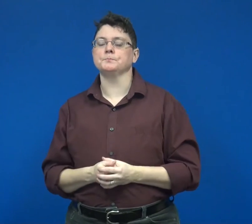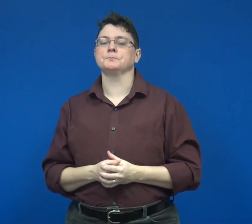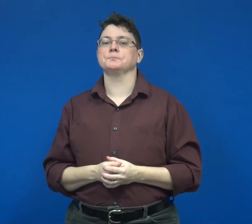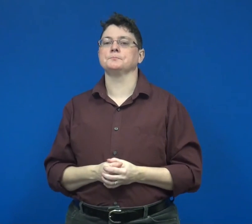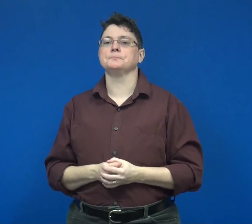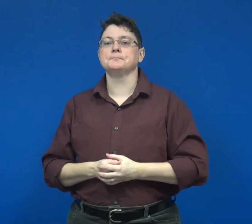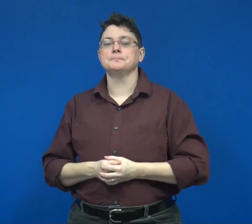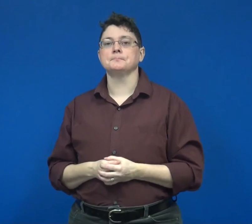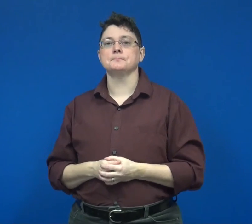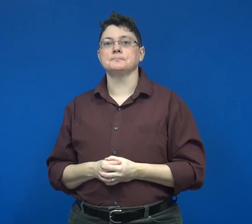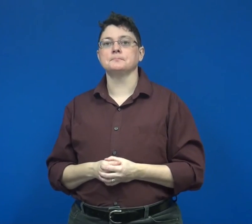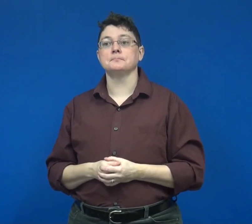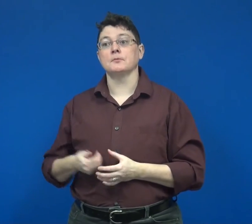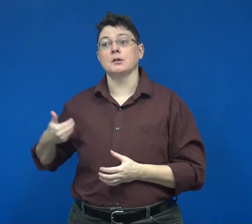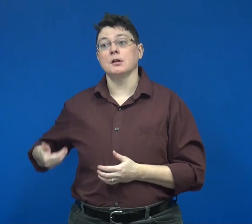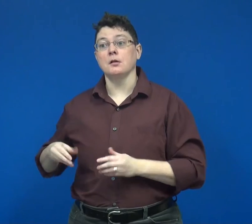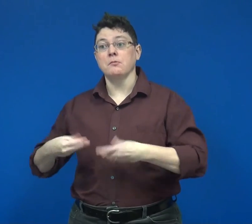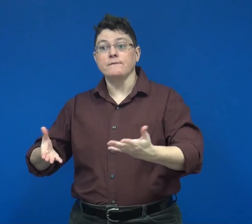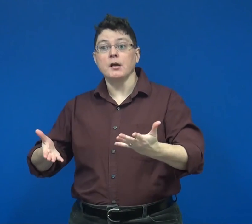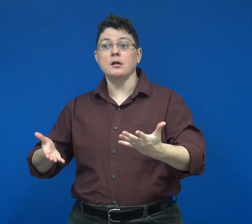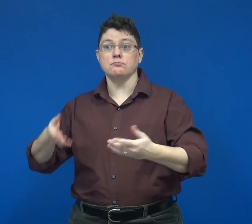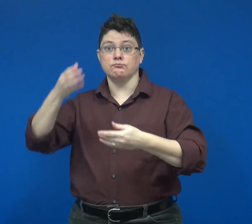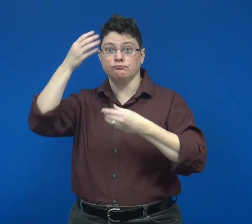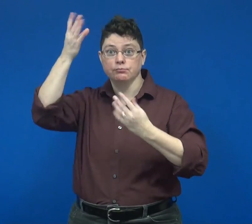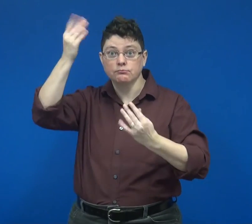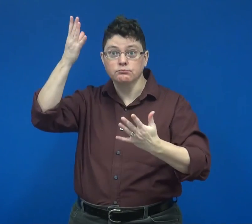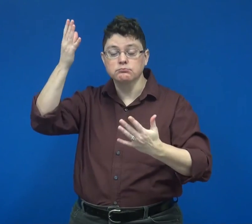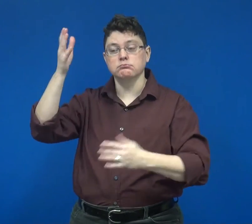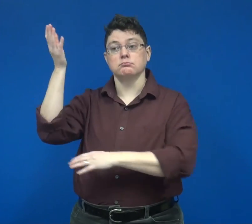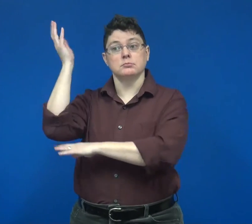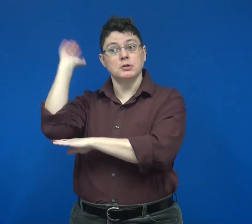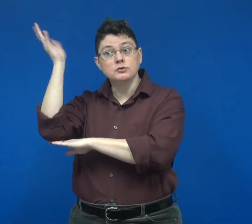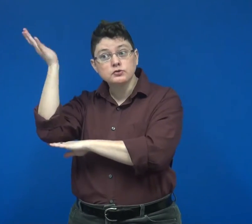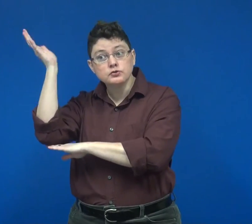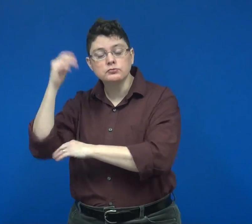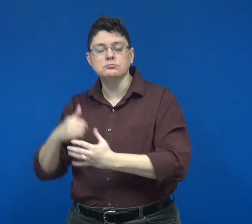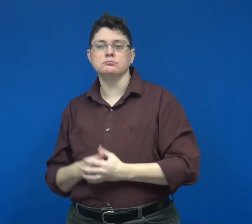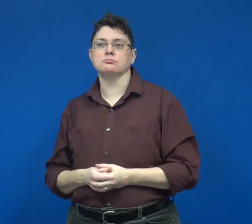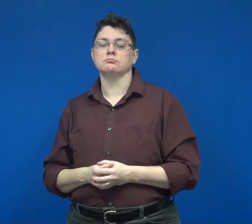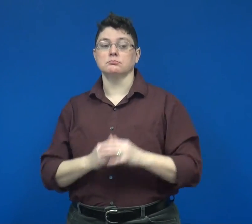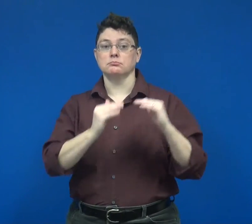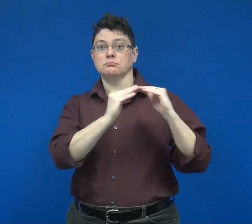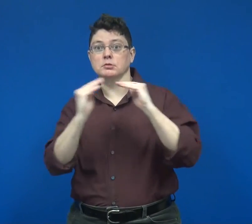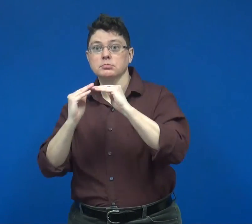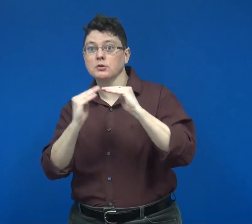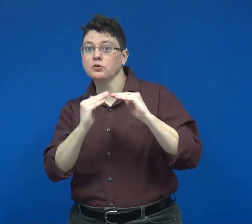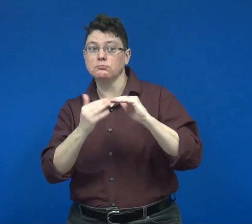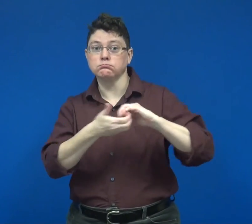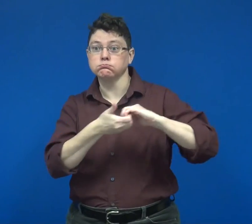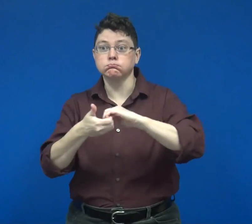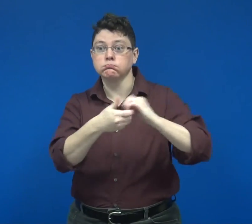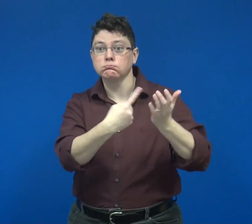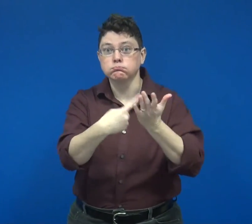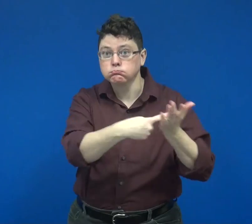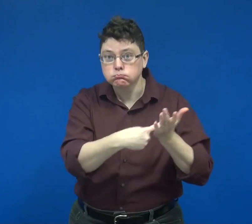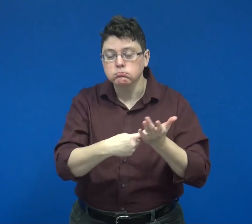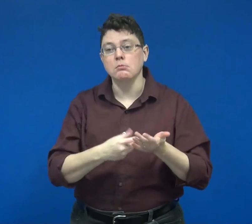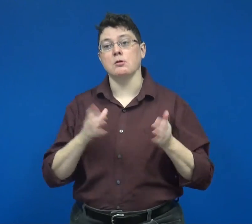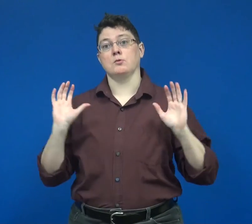By providing the content in lecture form peer collaboration and group discussion